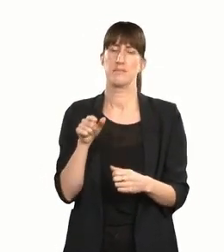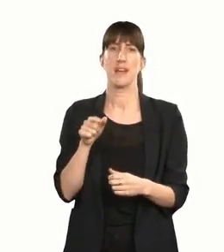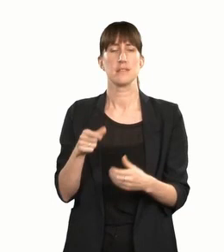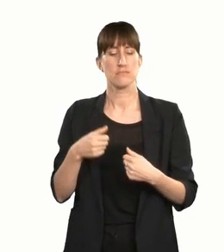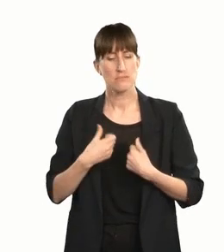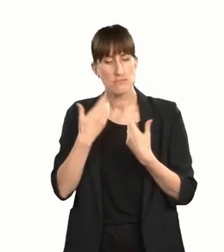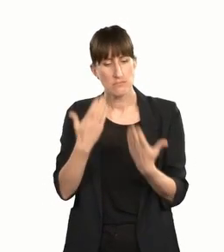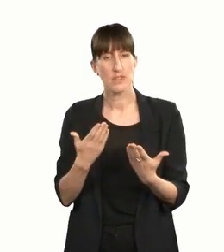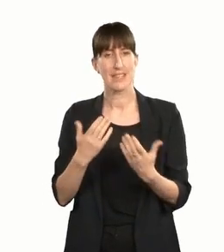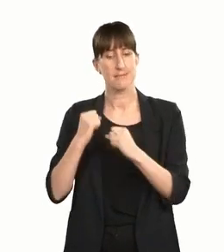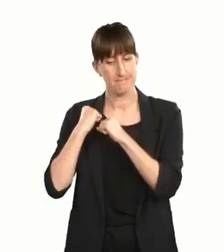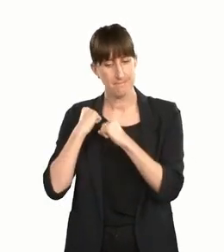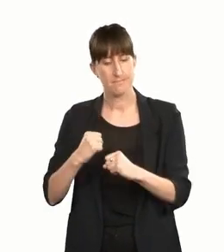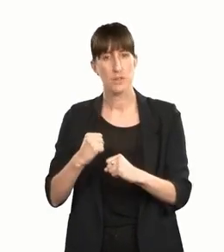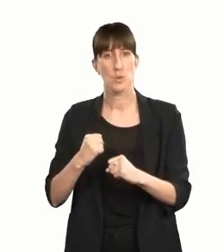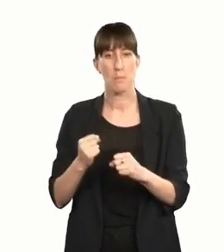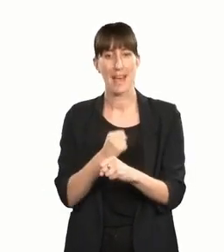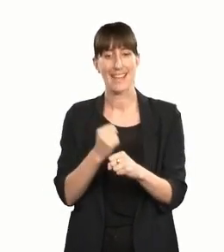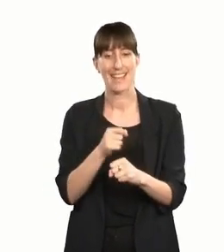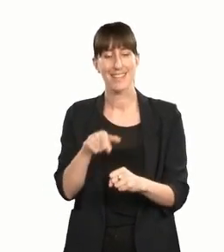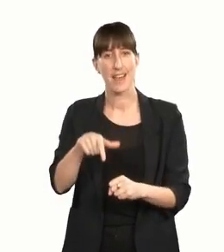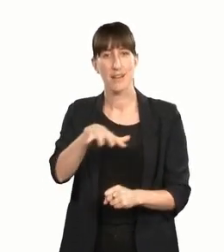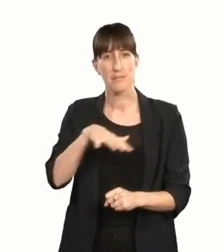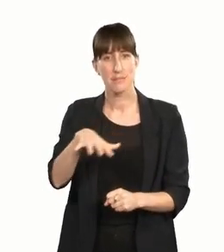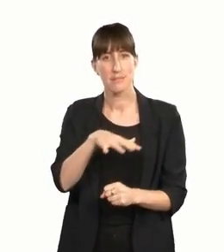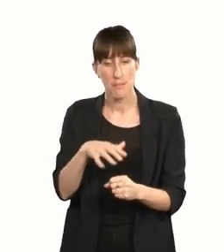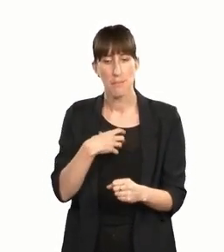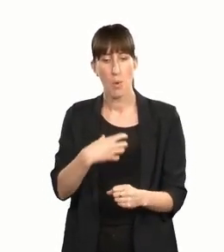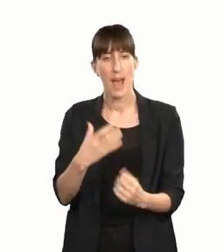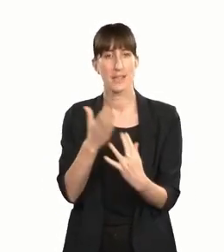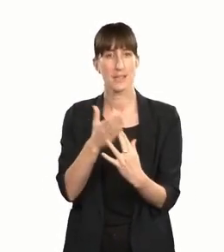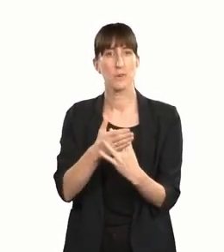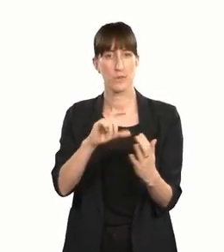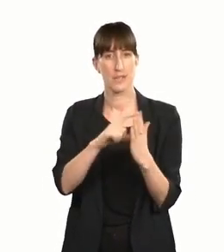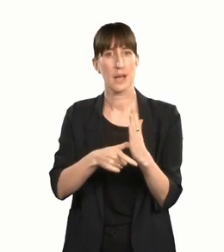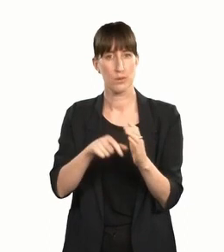to developing its audience by becoming more accessible to the disabled community.